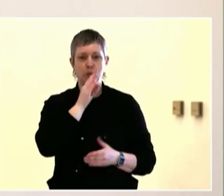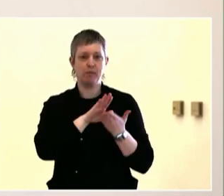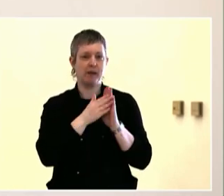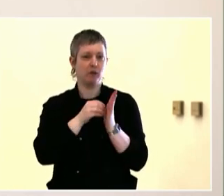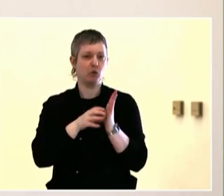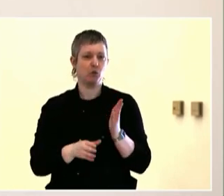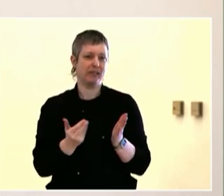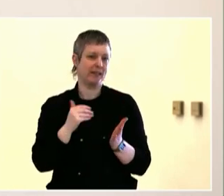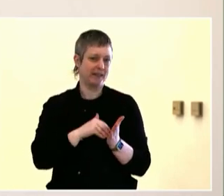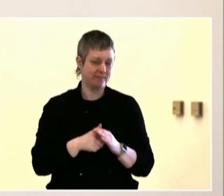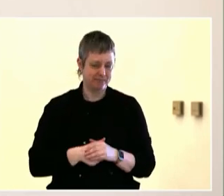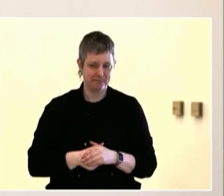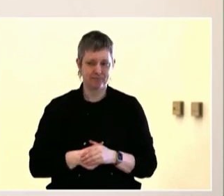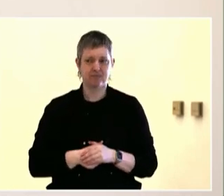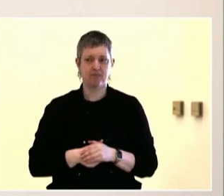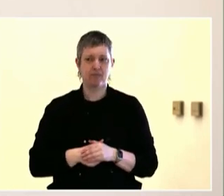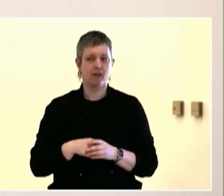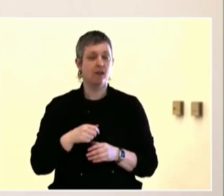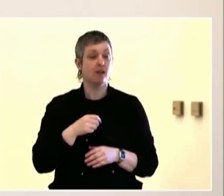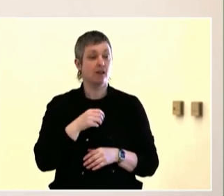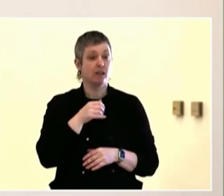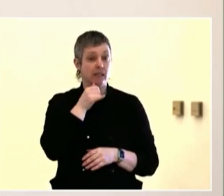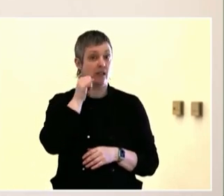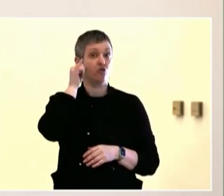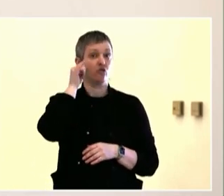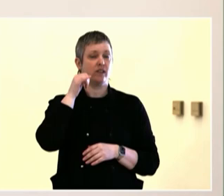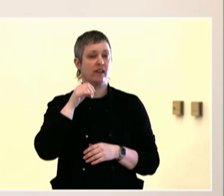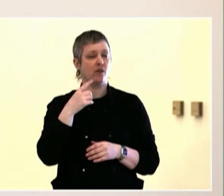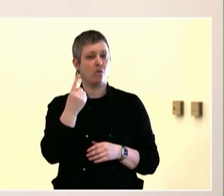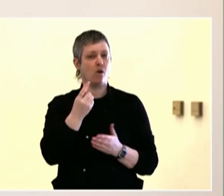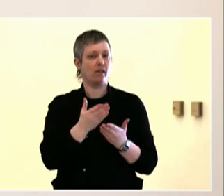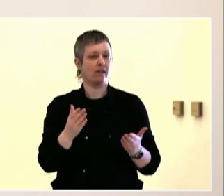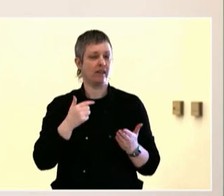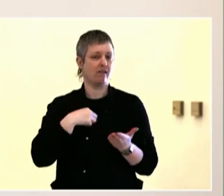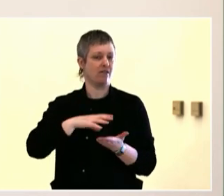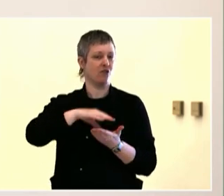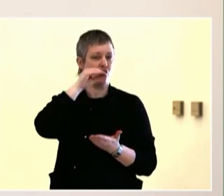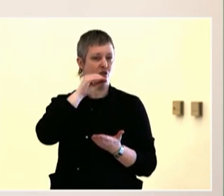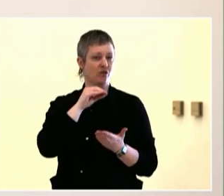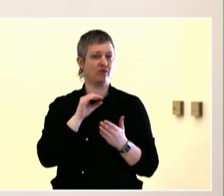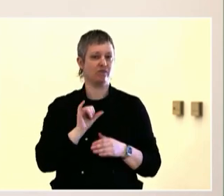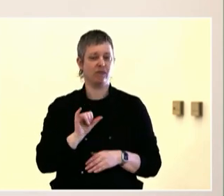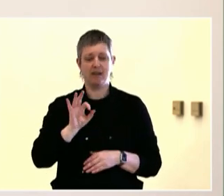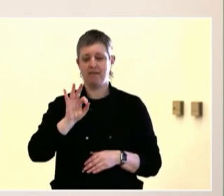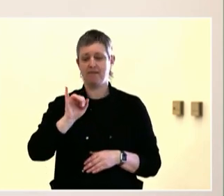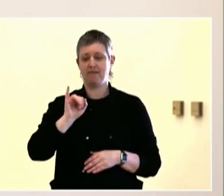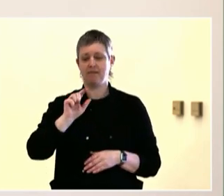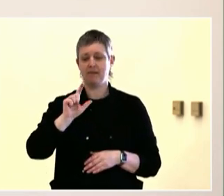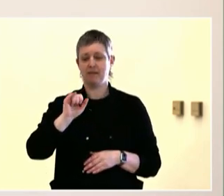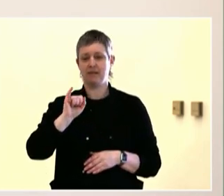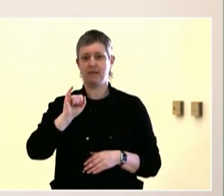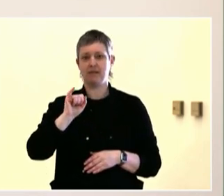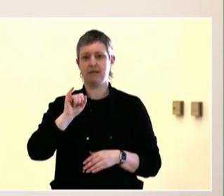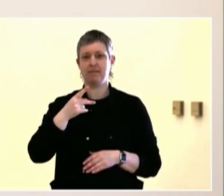and Alisha said two things about community engagement to me that have been sitting with me, and that was the importance of